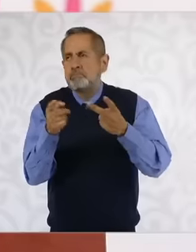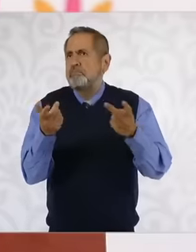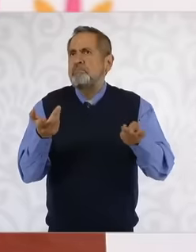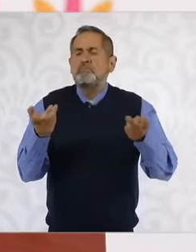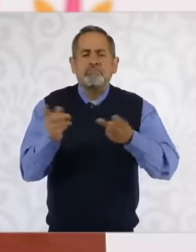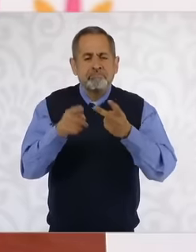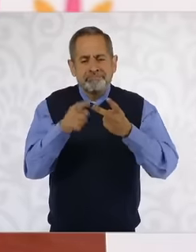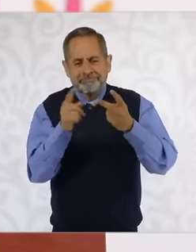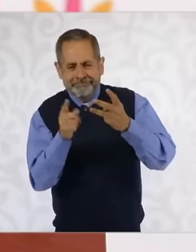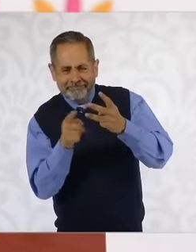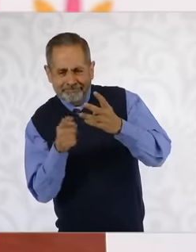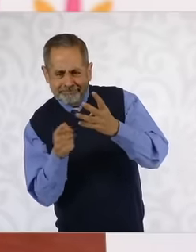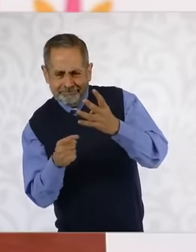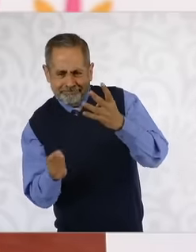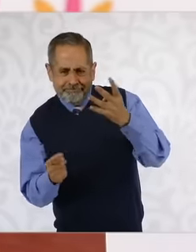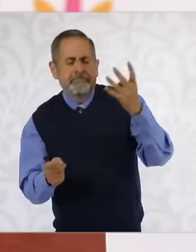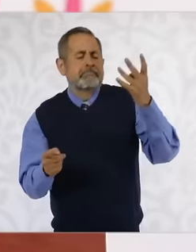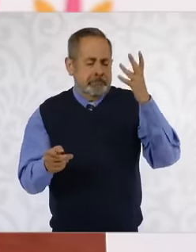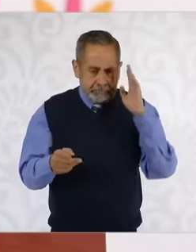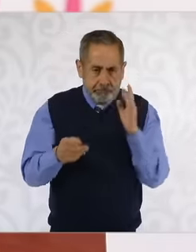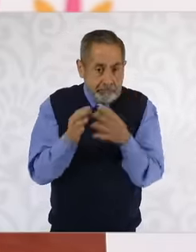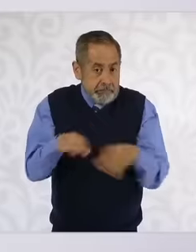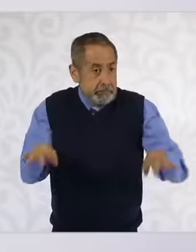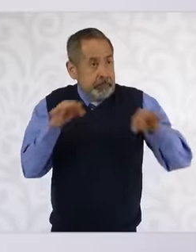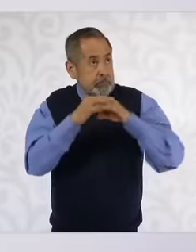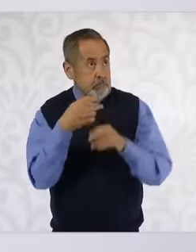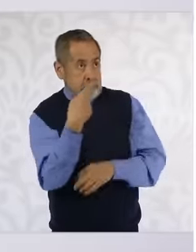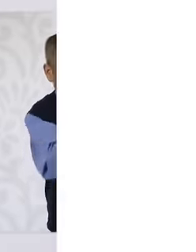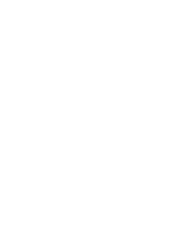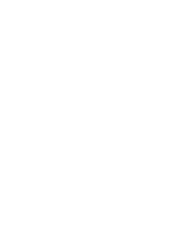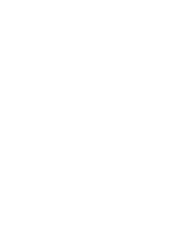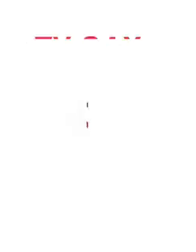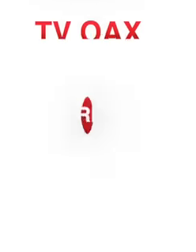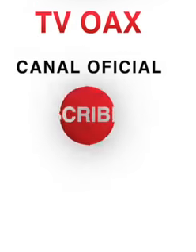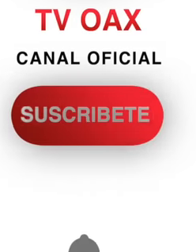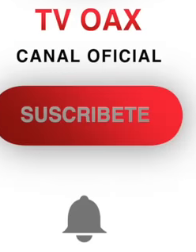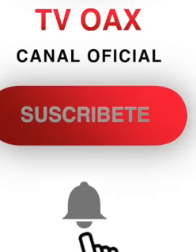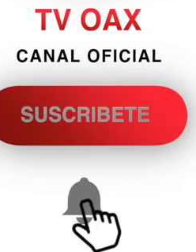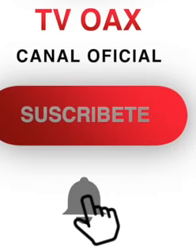fundamental sectors for the development of both countries then to have dialogue,